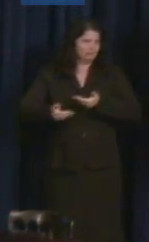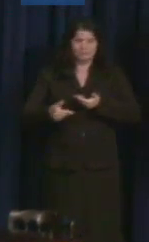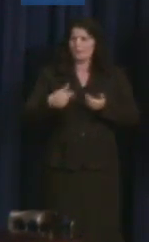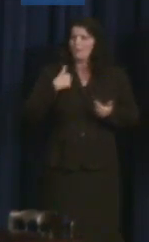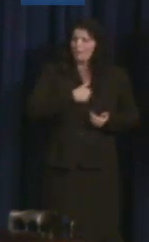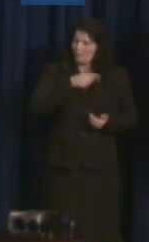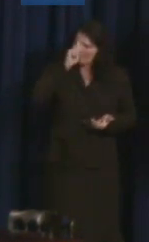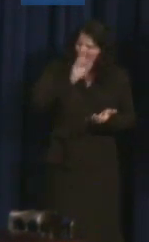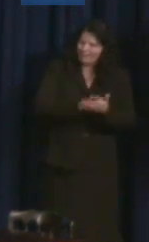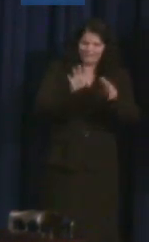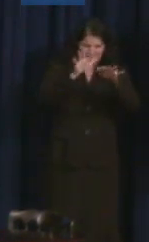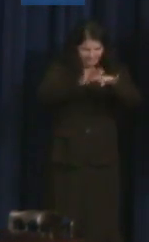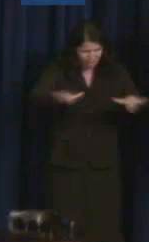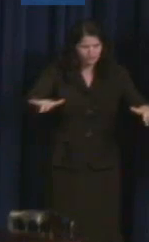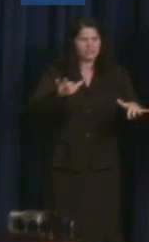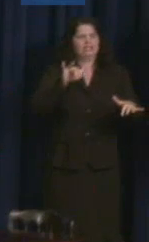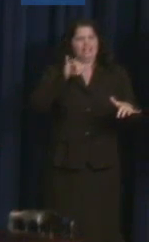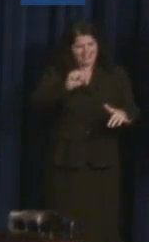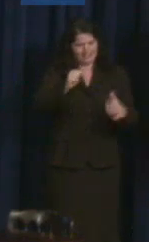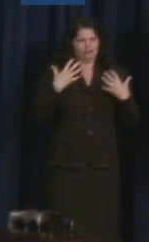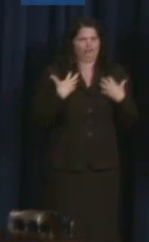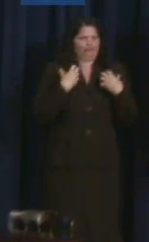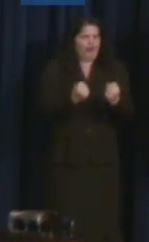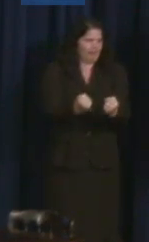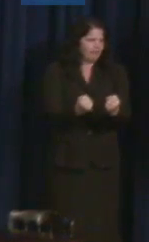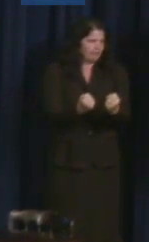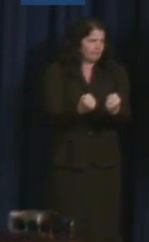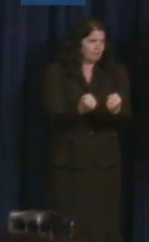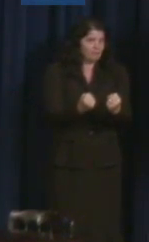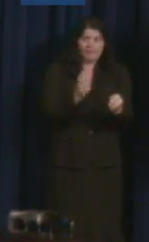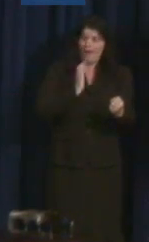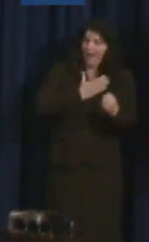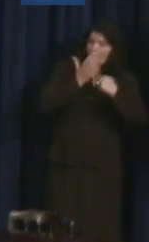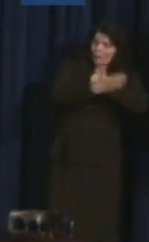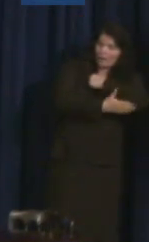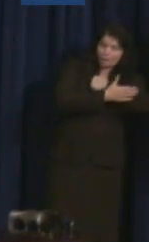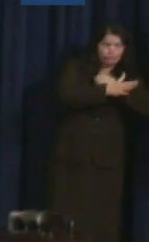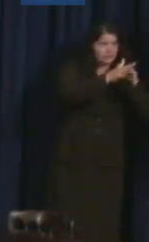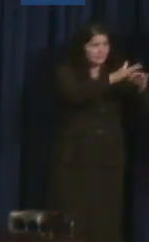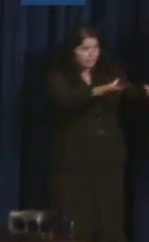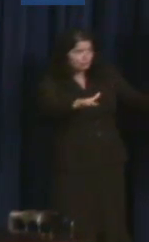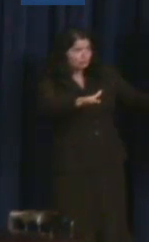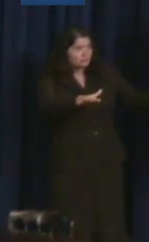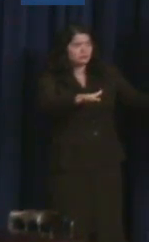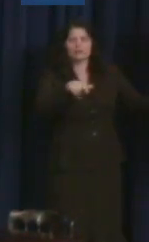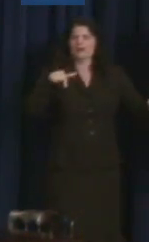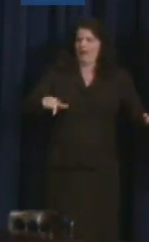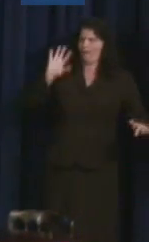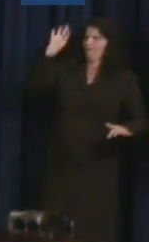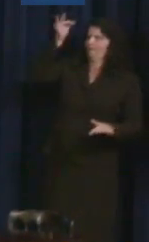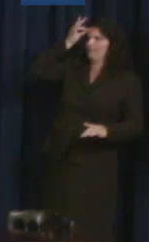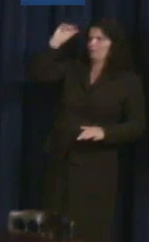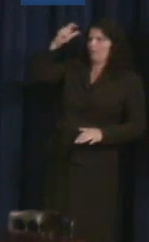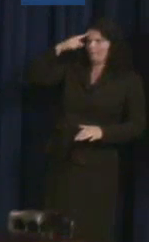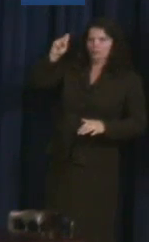Our country and our federal government should reflect the diversity -- richness of diversity of our population